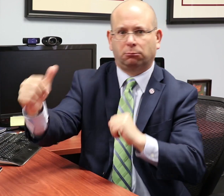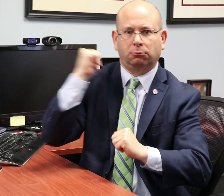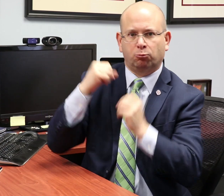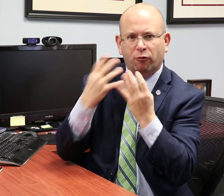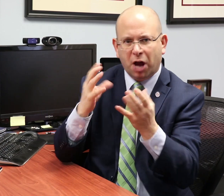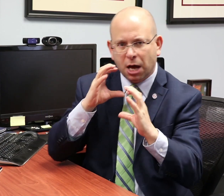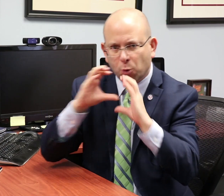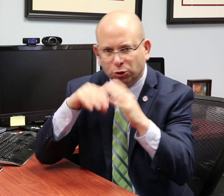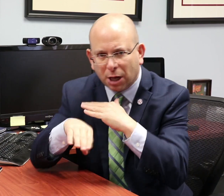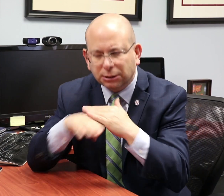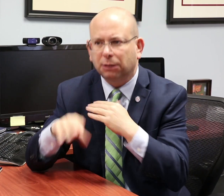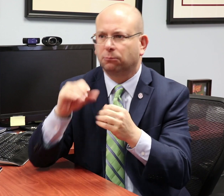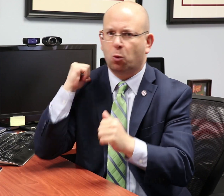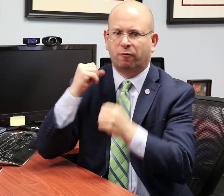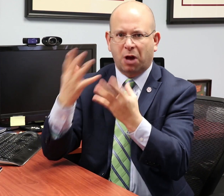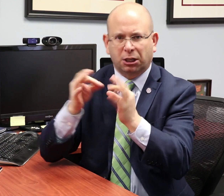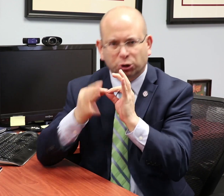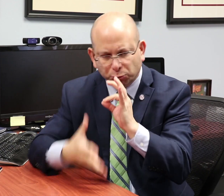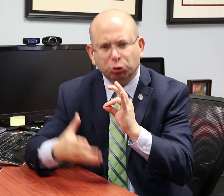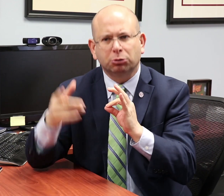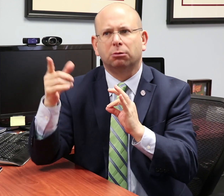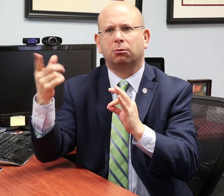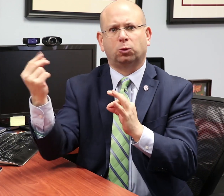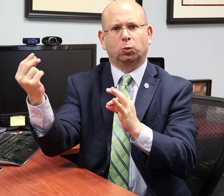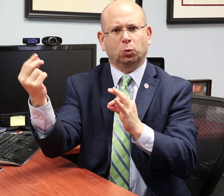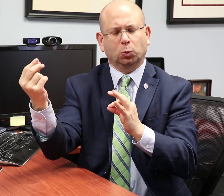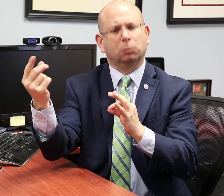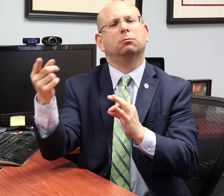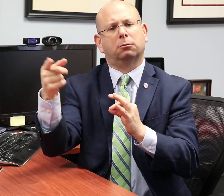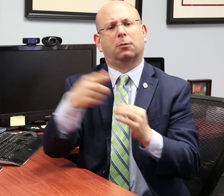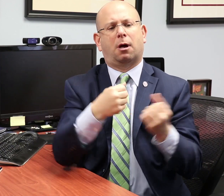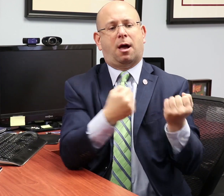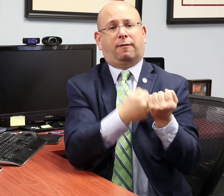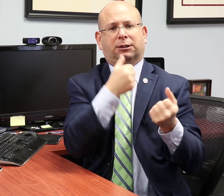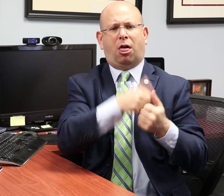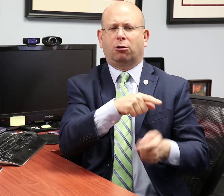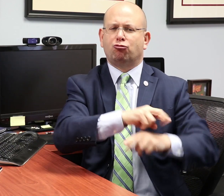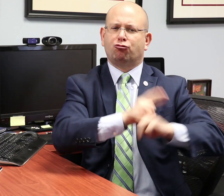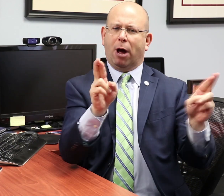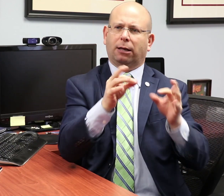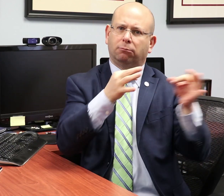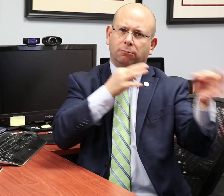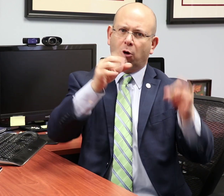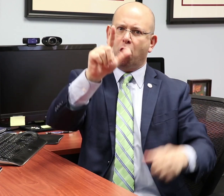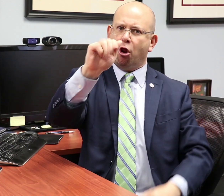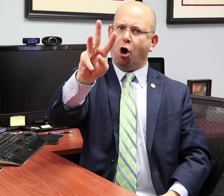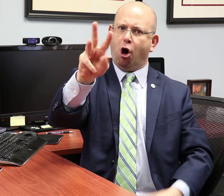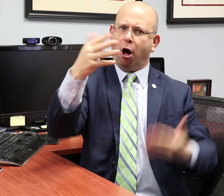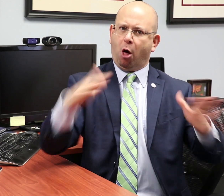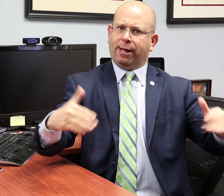People can use the advocacy letters to show to the responsible person responsible